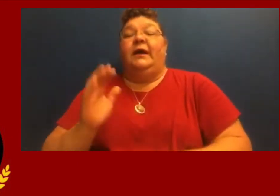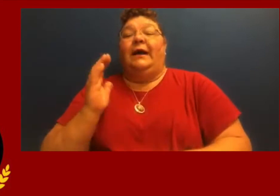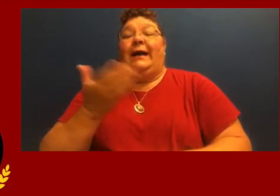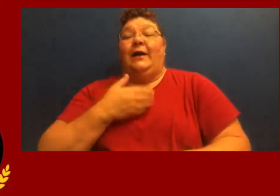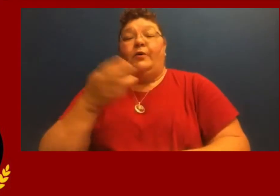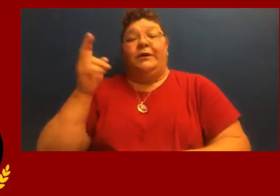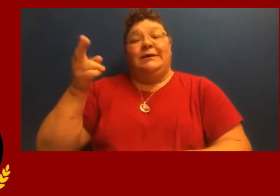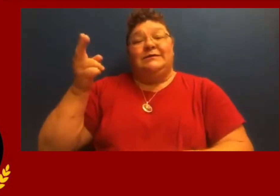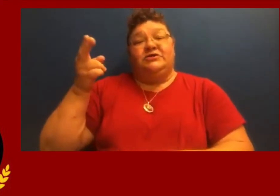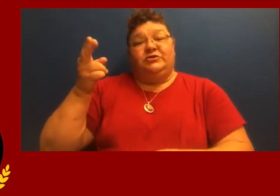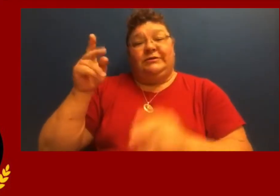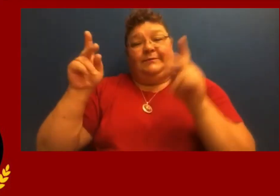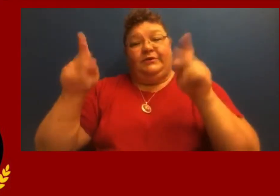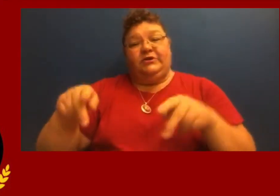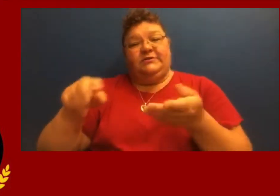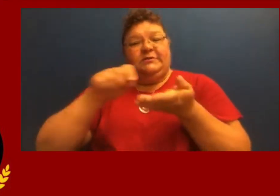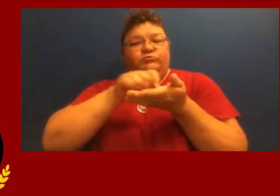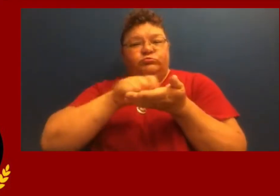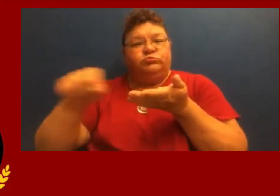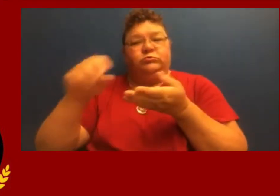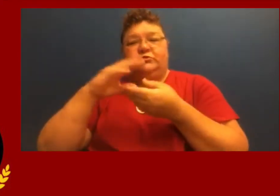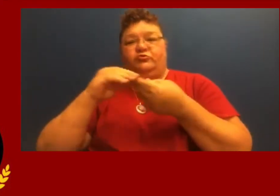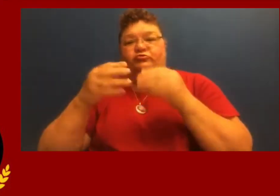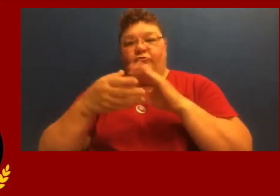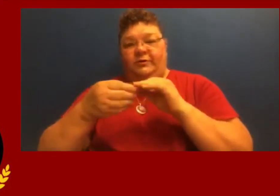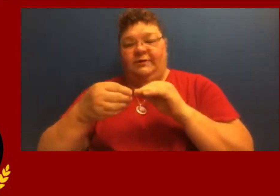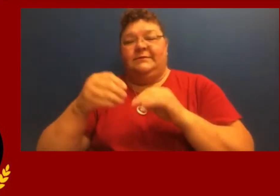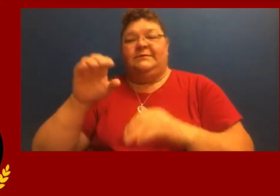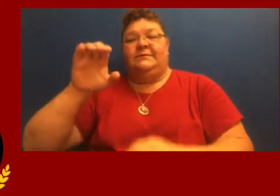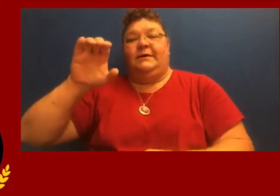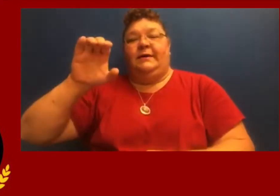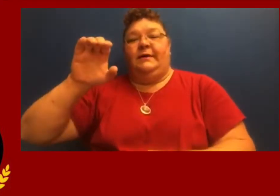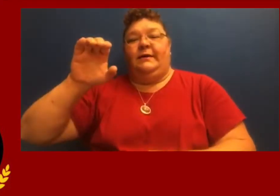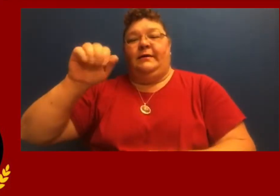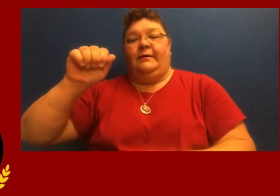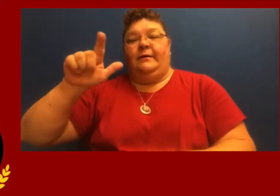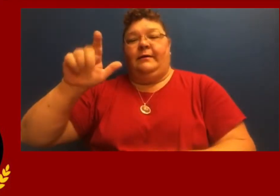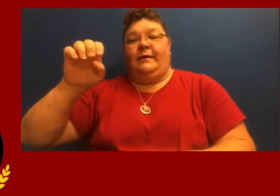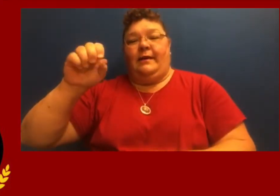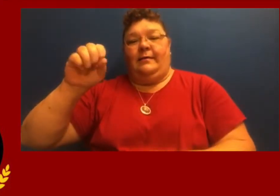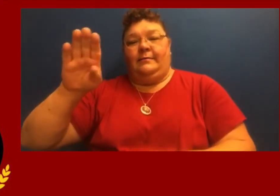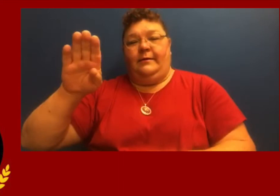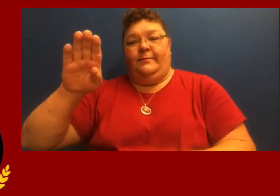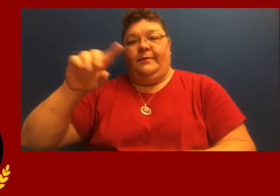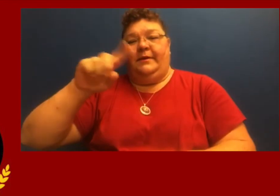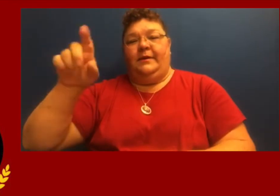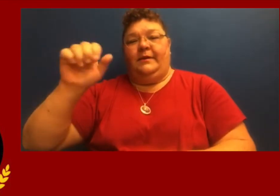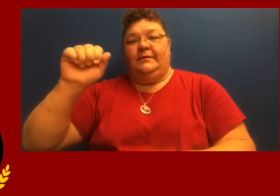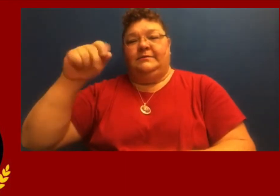Our historian is Caleb Zapadinsky.